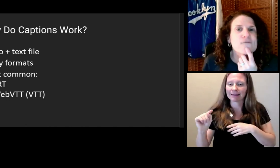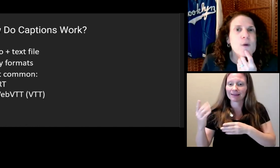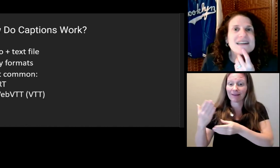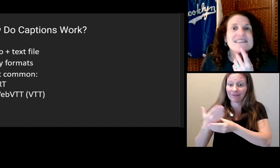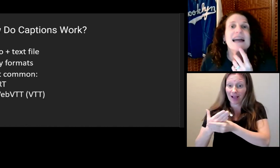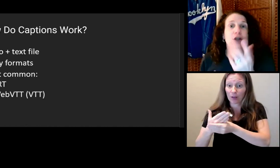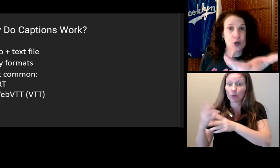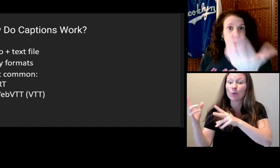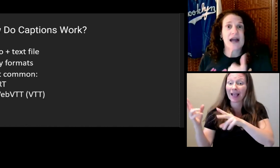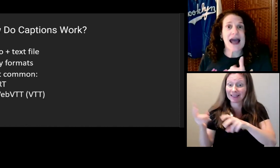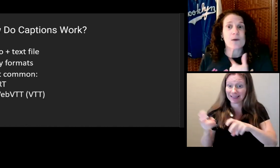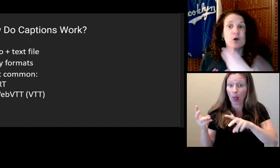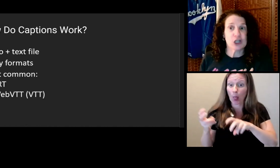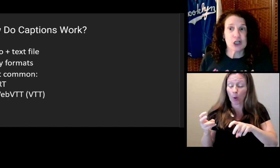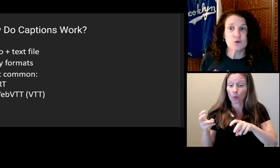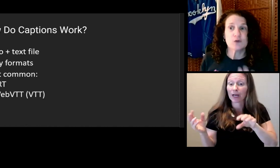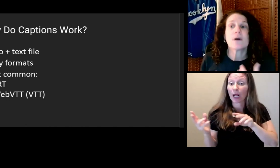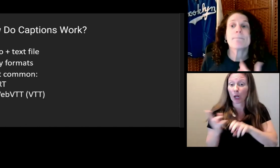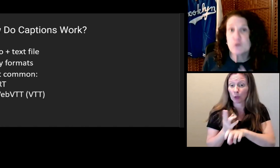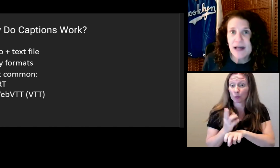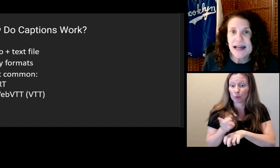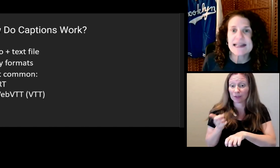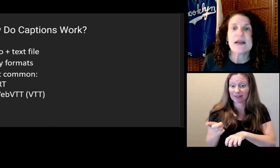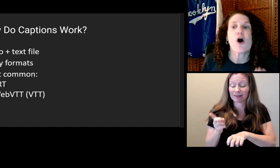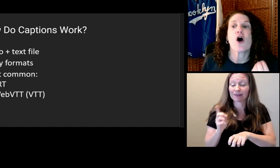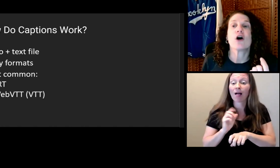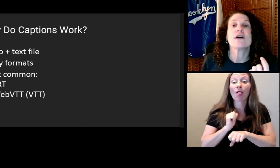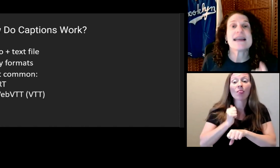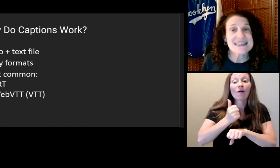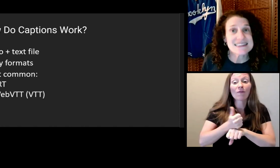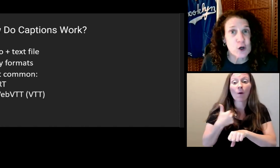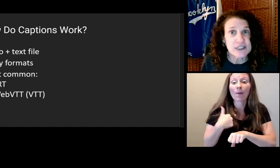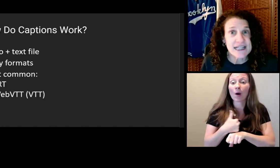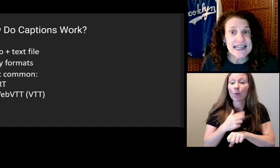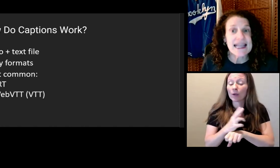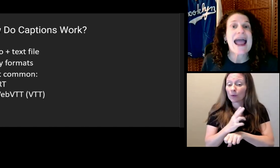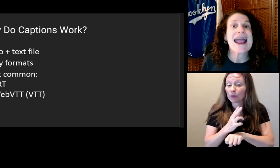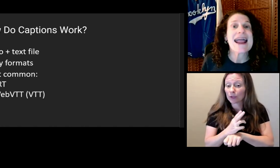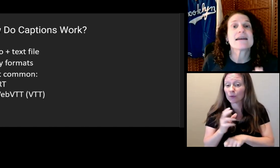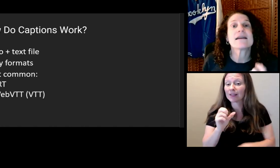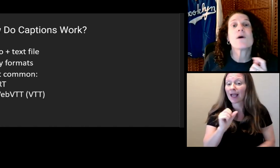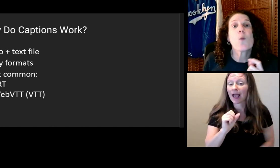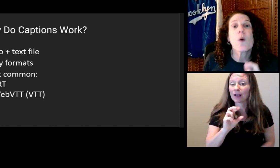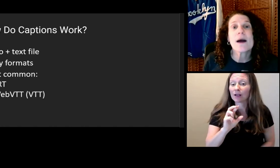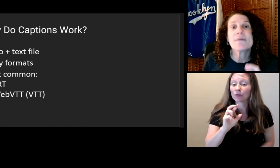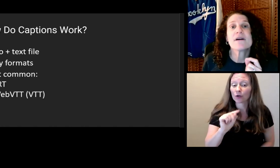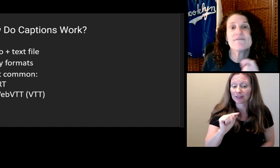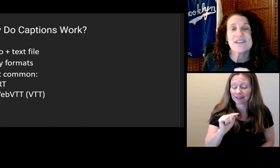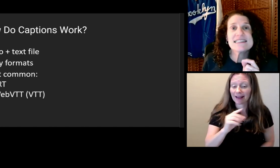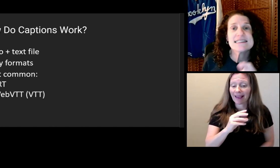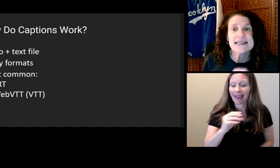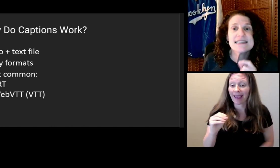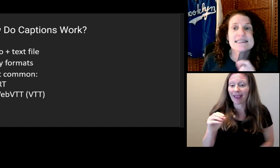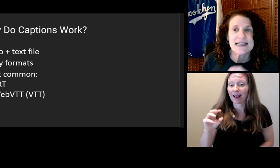The formats that you and I will use most likely are SRT and WebVTT. But there are tons of formats.